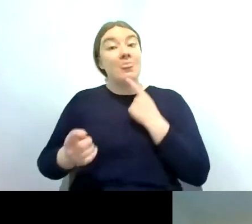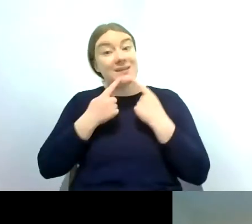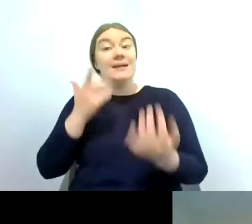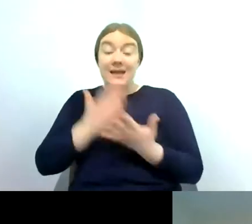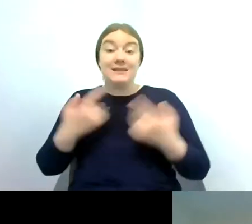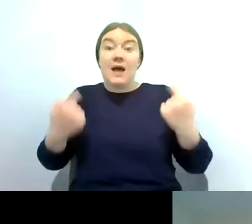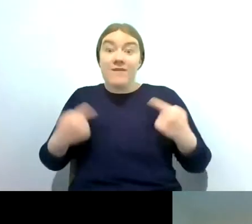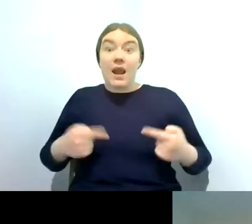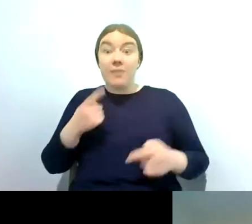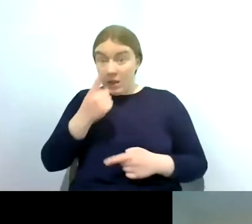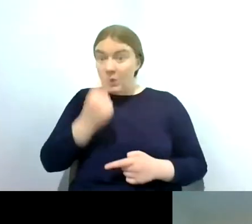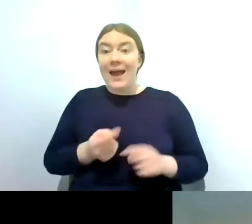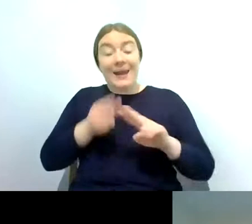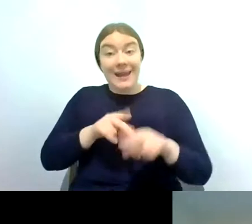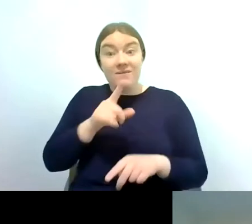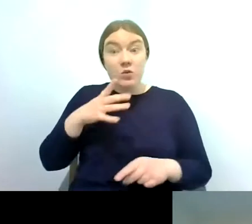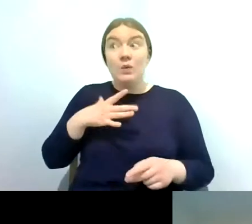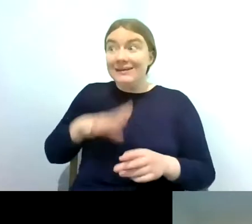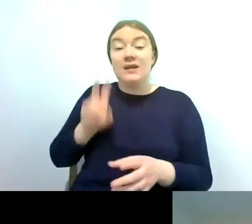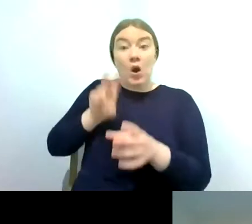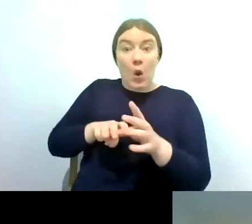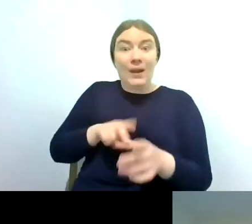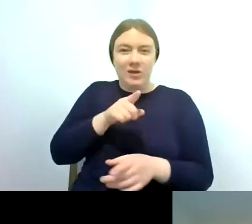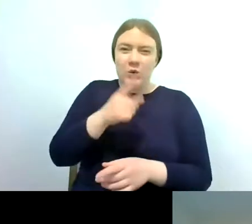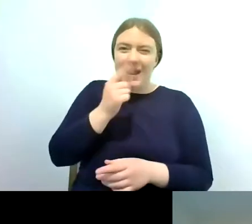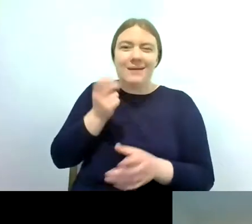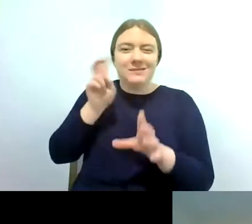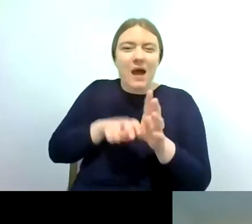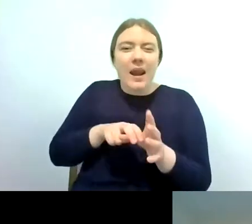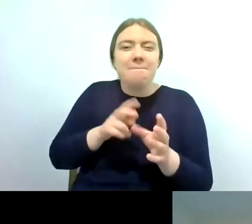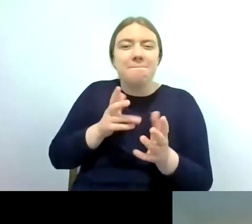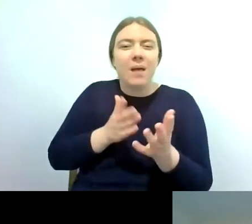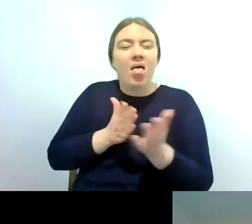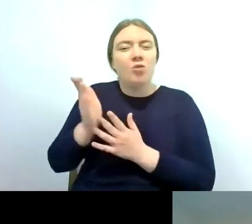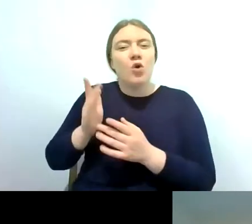if if you did need a login to access it you could just sign up on the riverfly partnership website